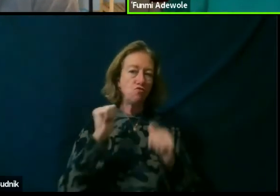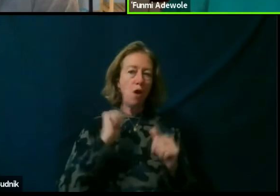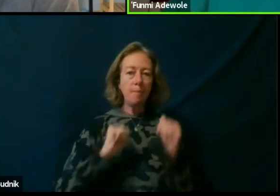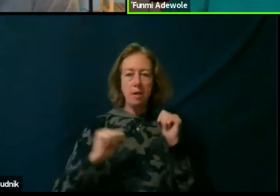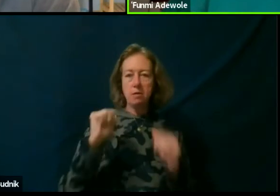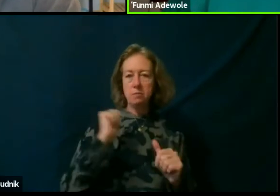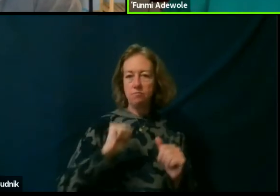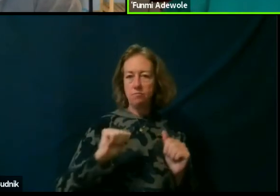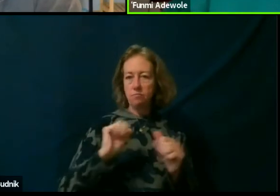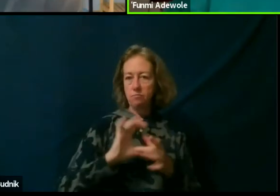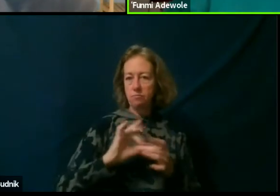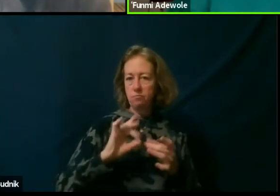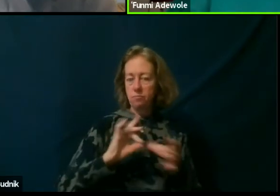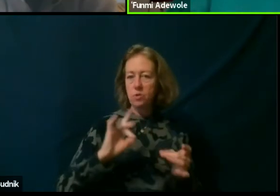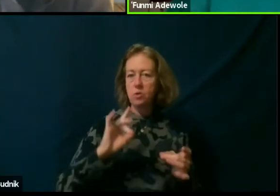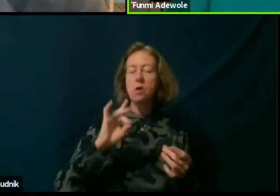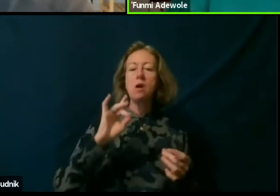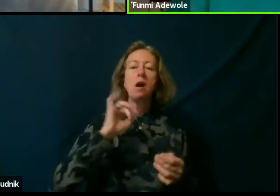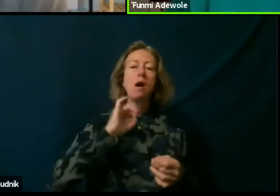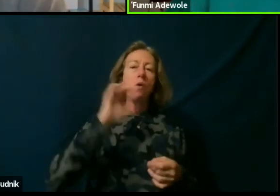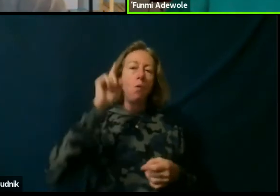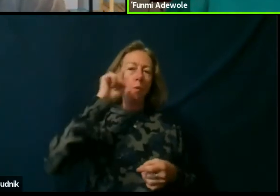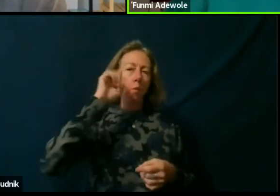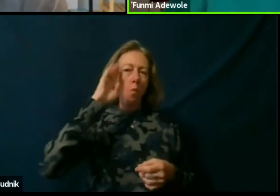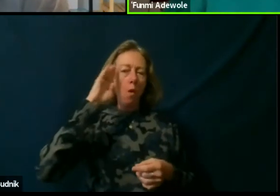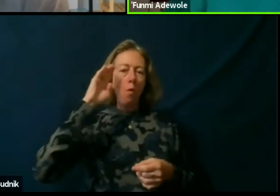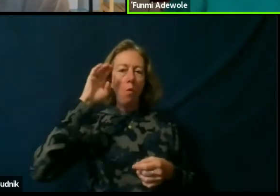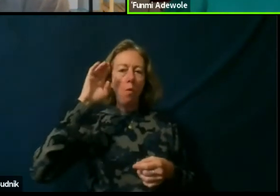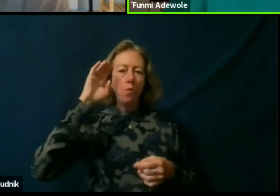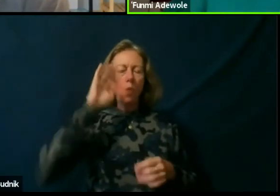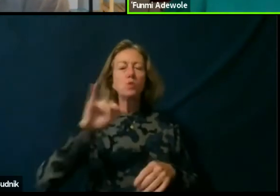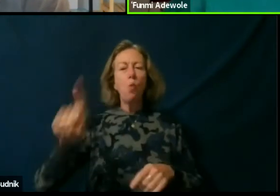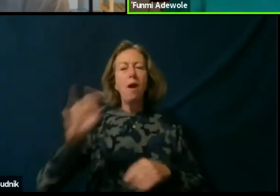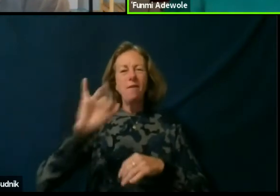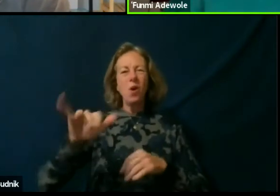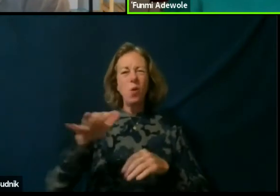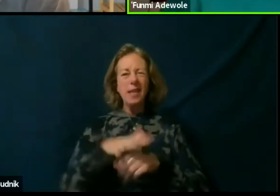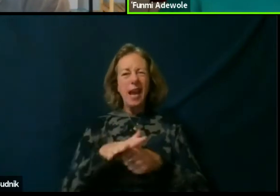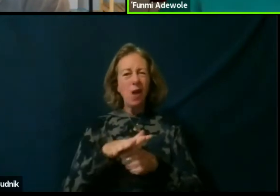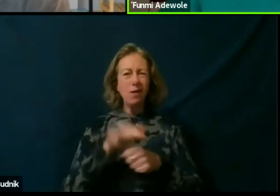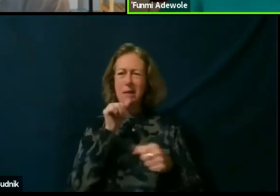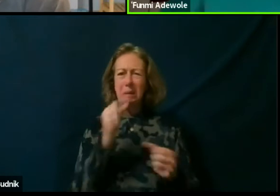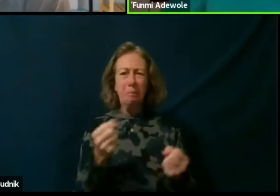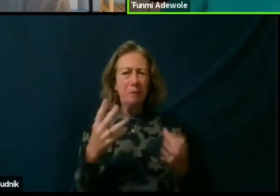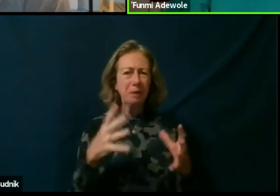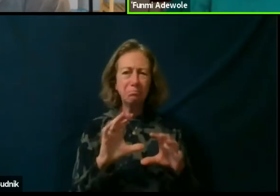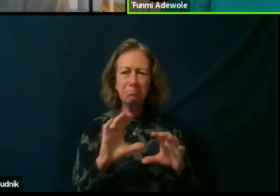It is one of those areas that, like you, there is not many courses there is no many techs